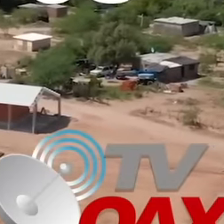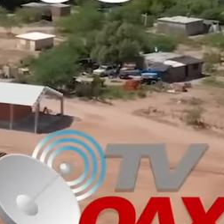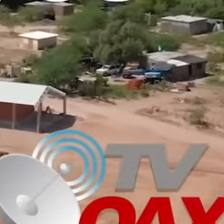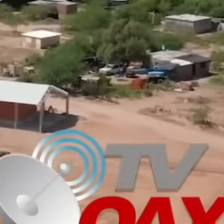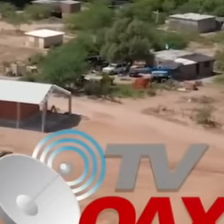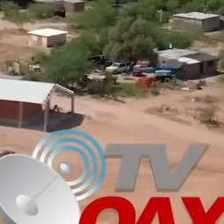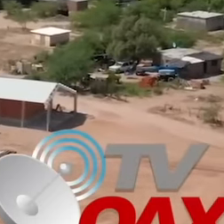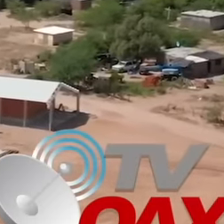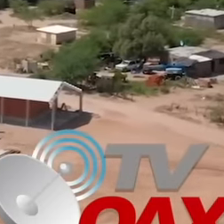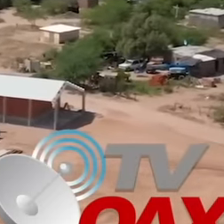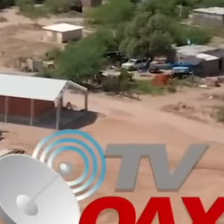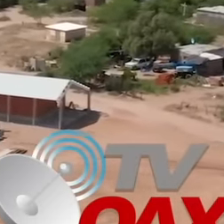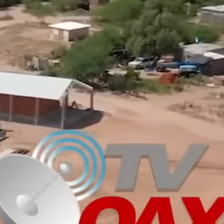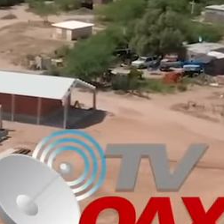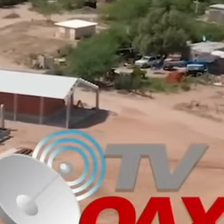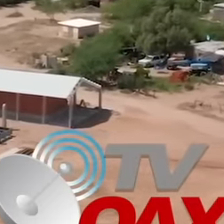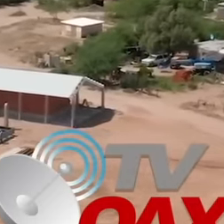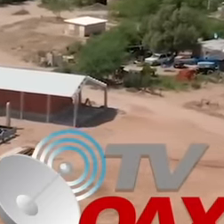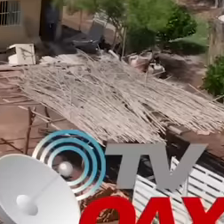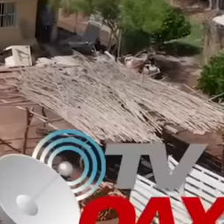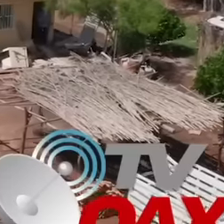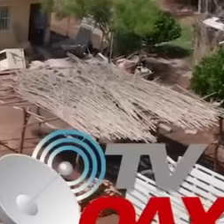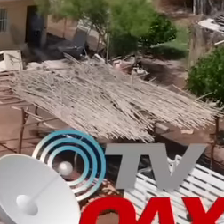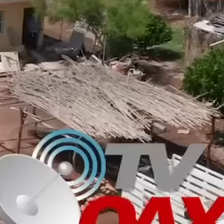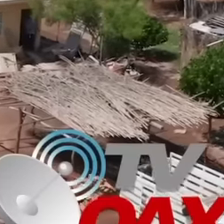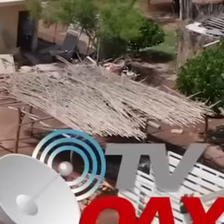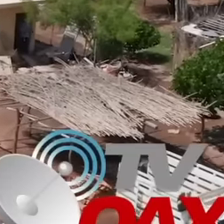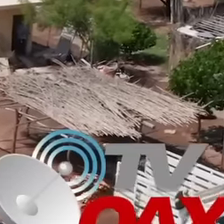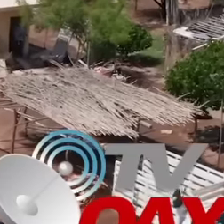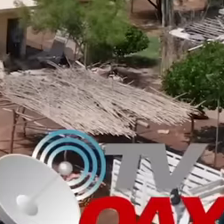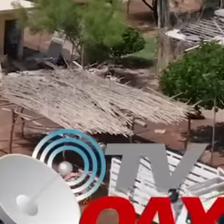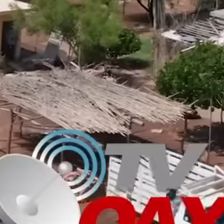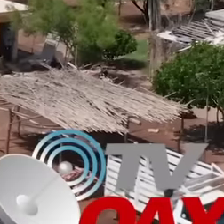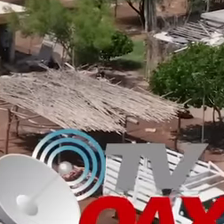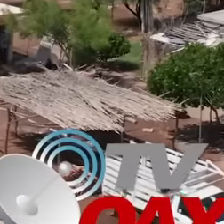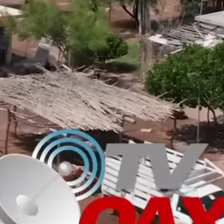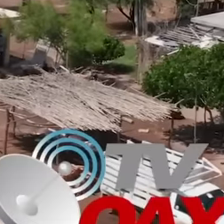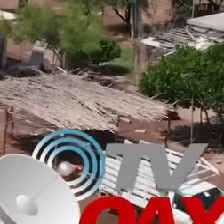President Andrés Manuel López Obrador mentioned in the morning conference that